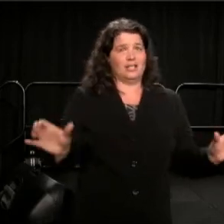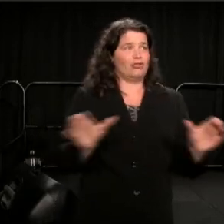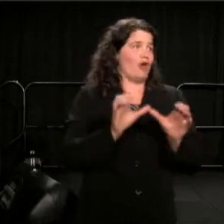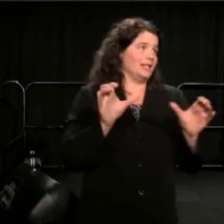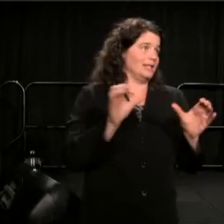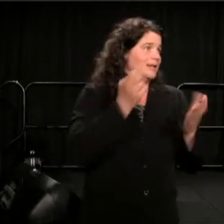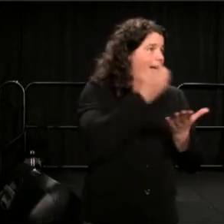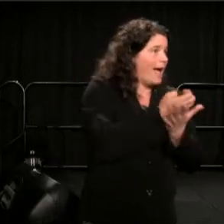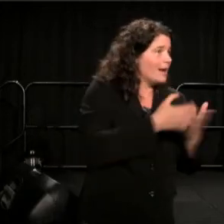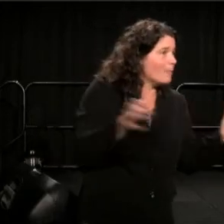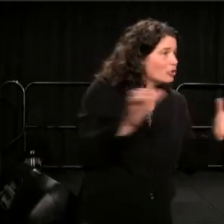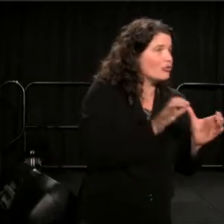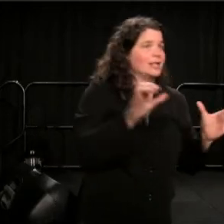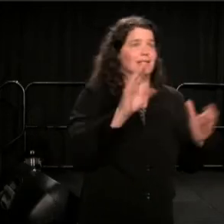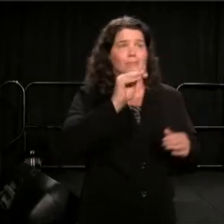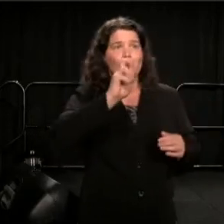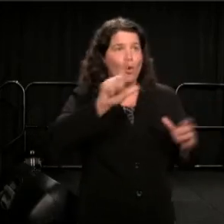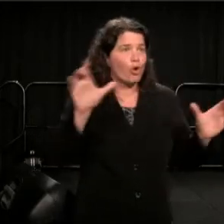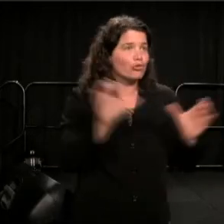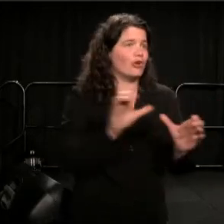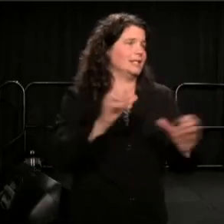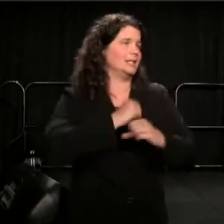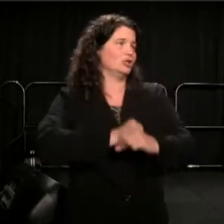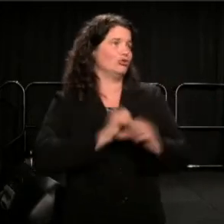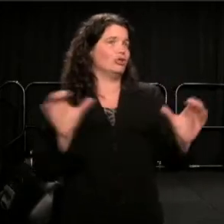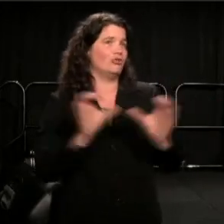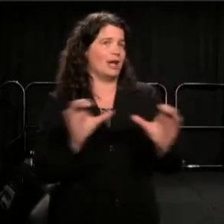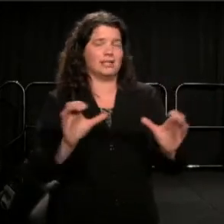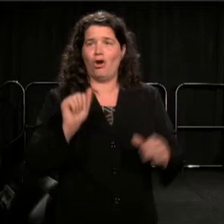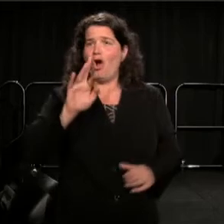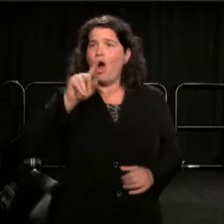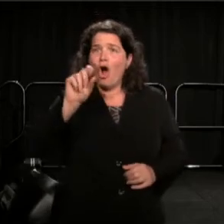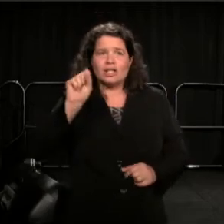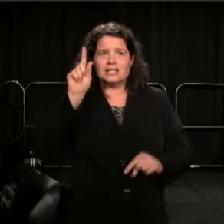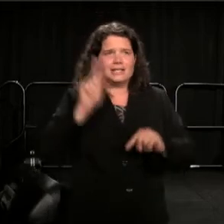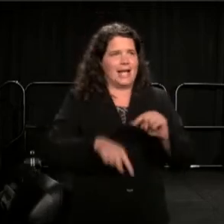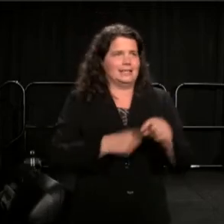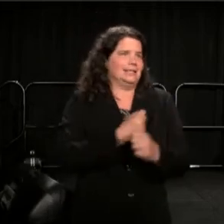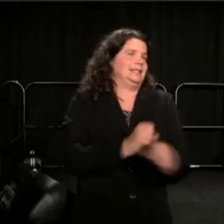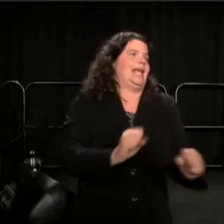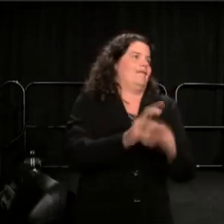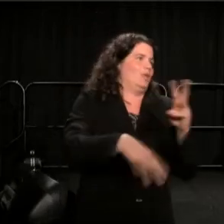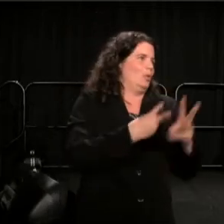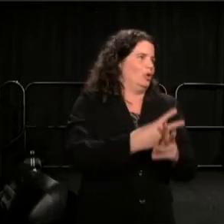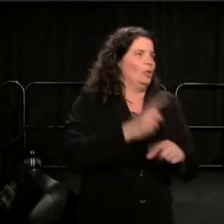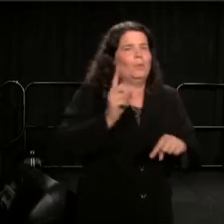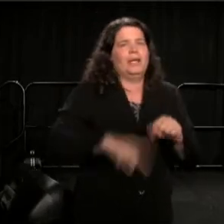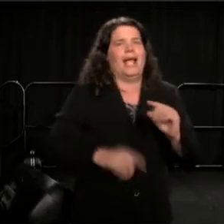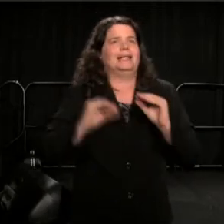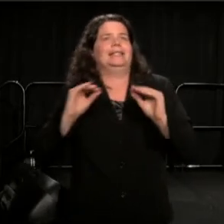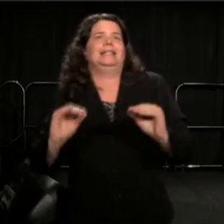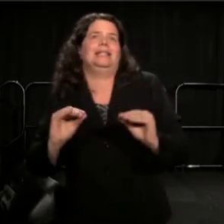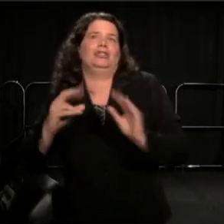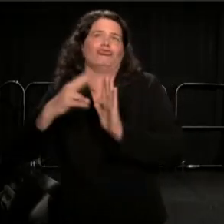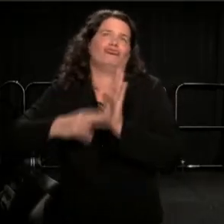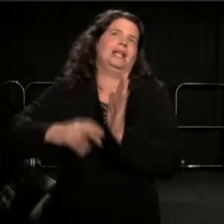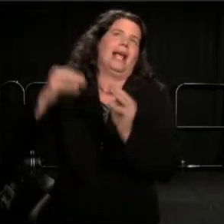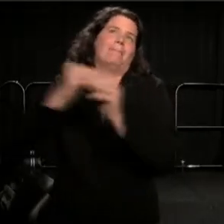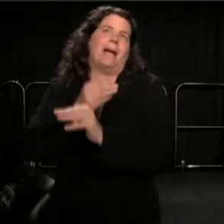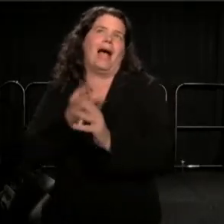In the arts, we cannot save the world. we cannot teach reading and maths through dance or drama. But we can prick and instigate the growth,